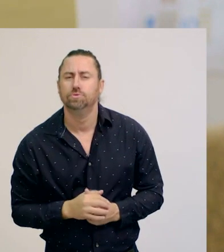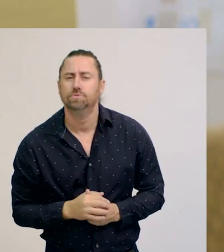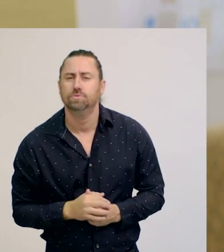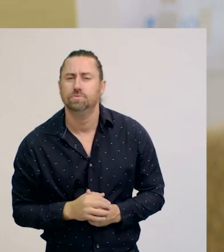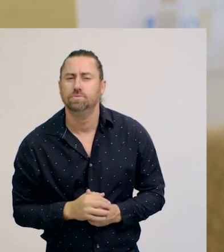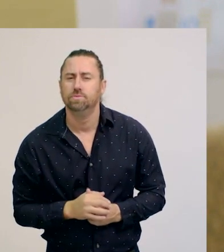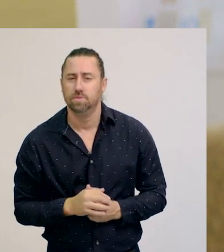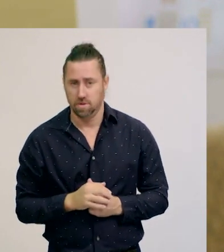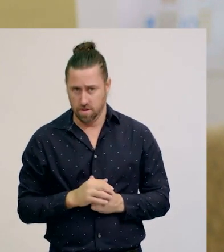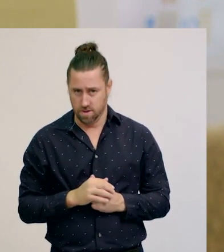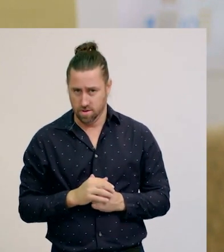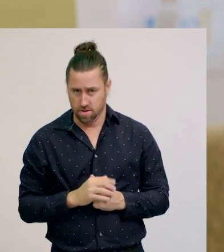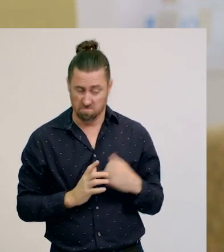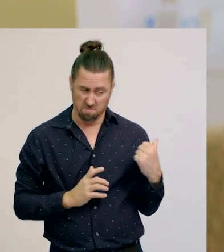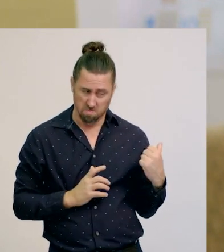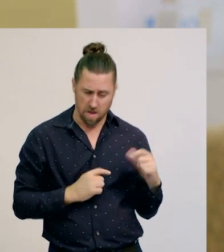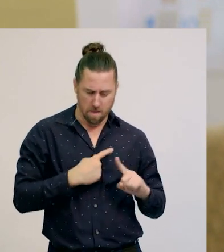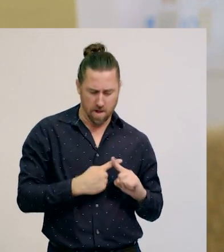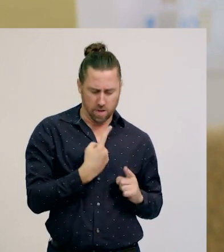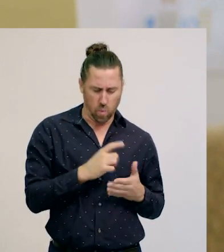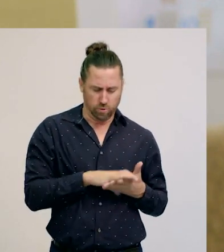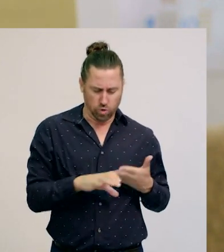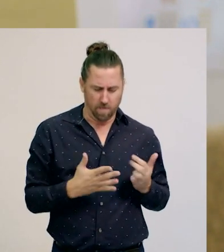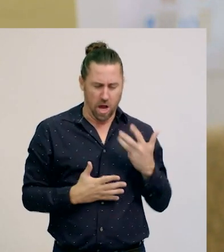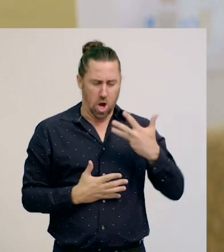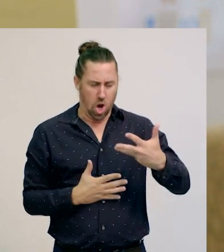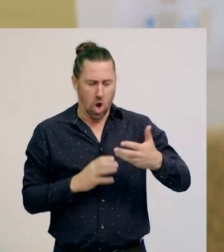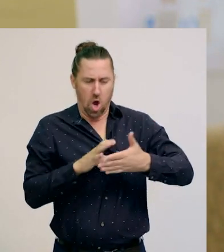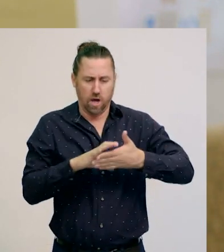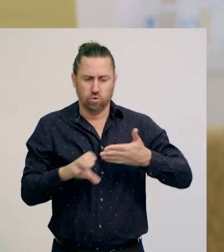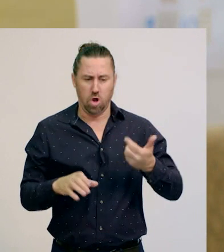If I add $1, I get to $9.90.